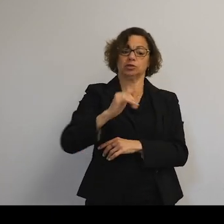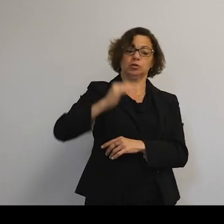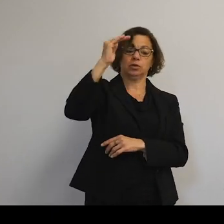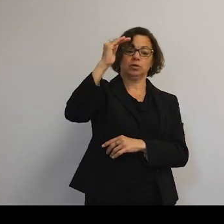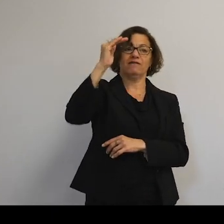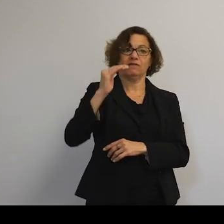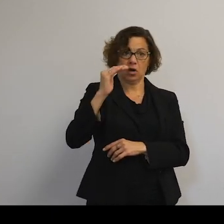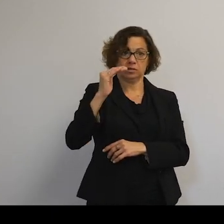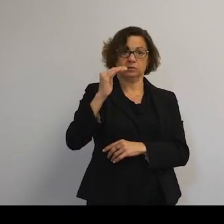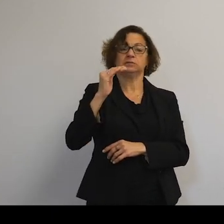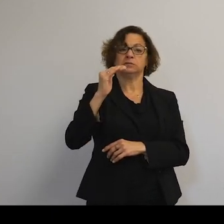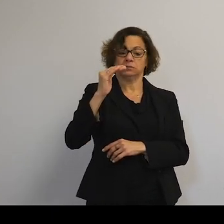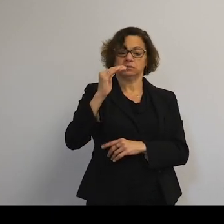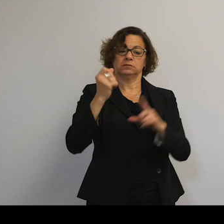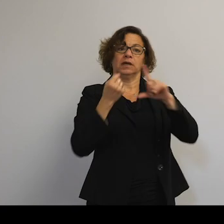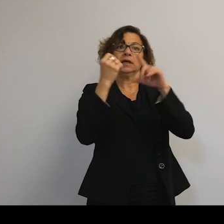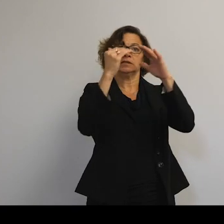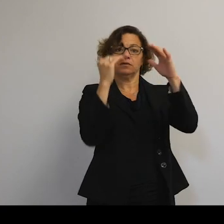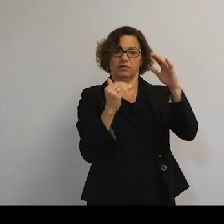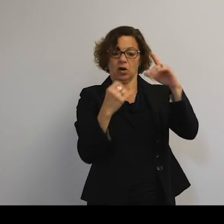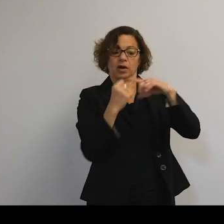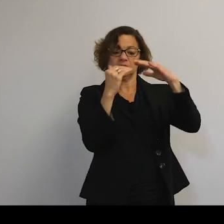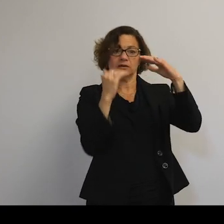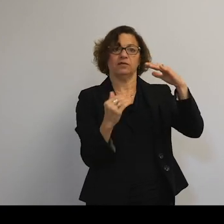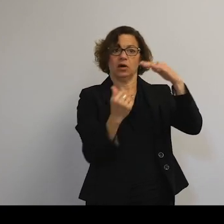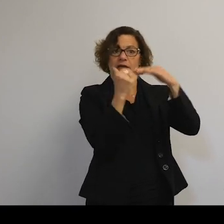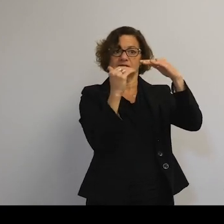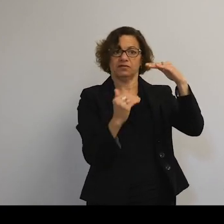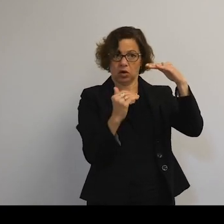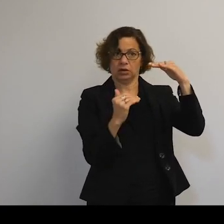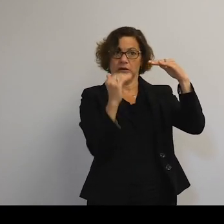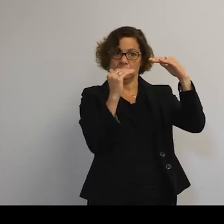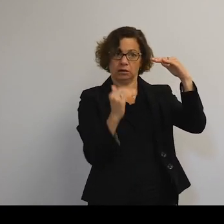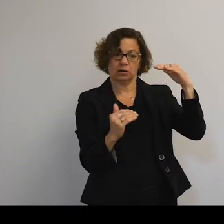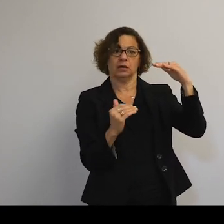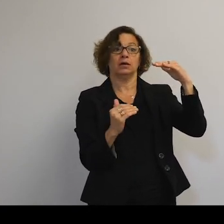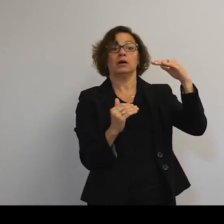which means it hits more, which means it falls some more, which means it hits more. And this sort of runaway effect means